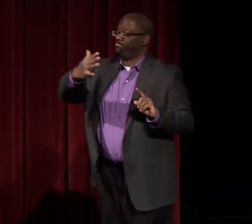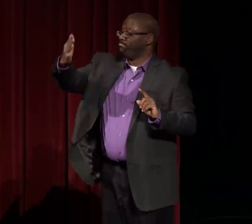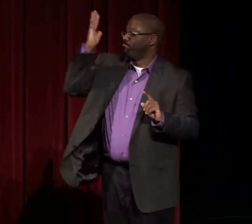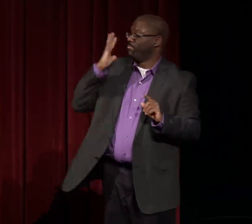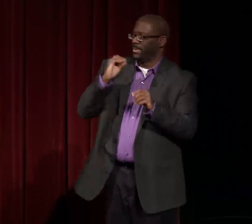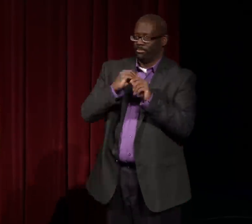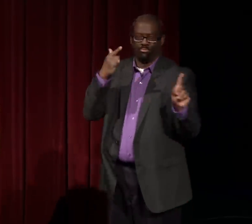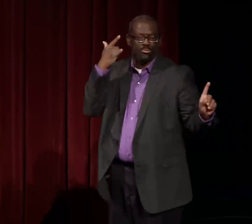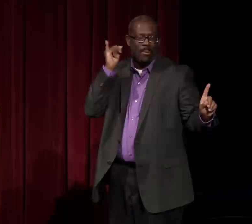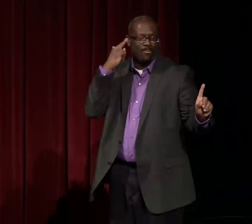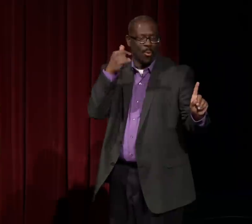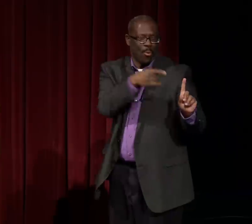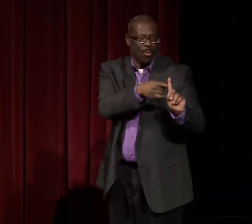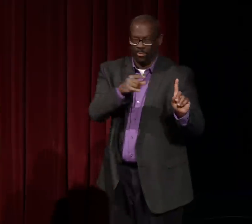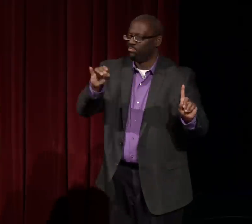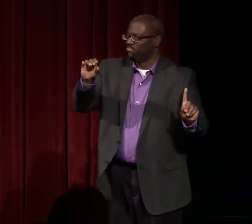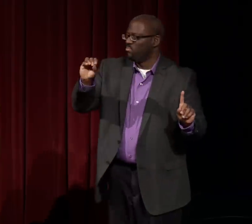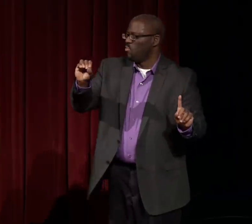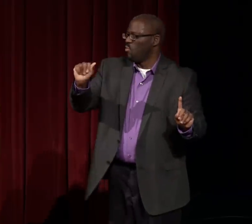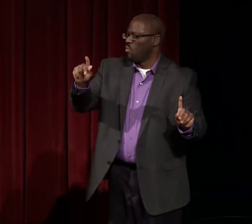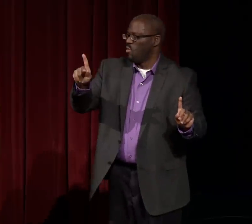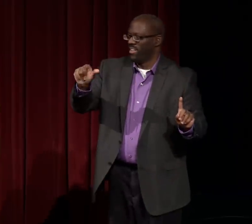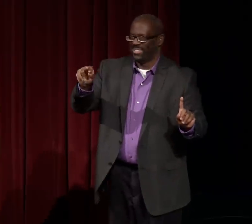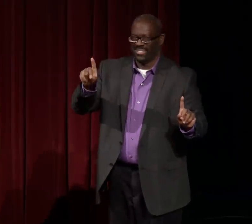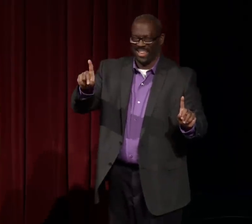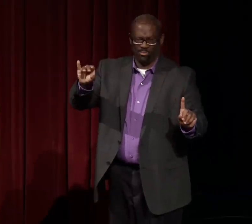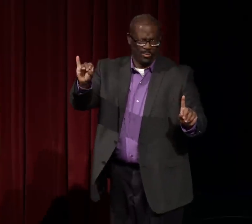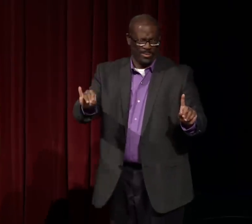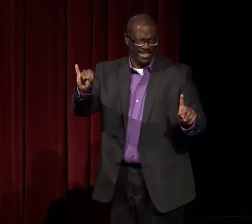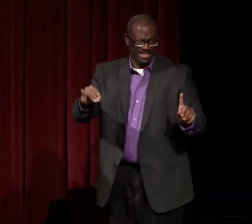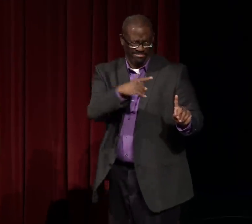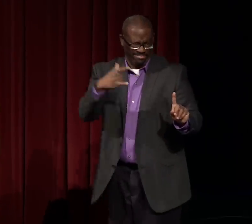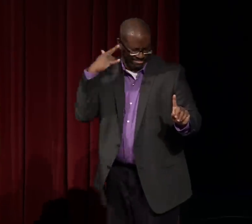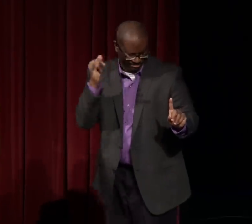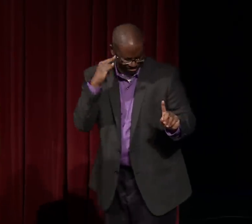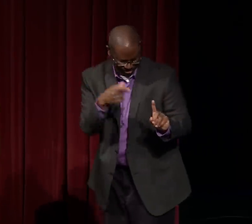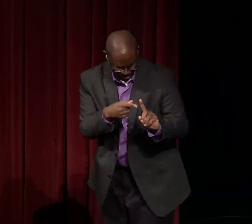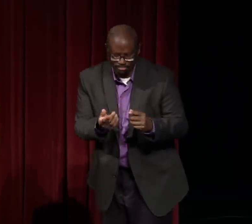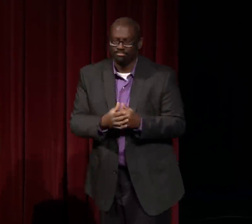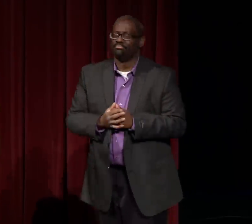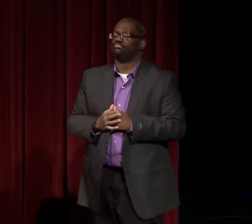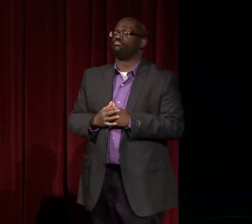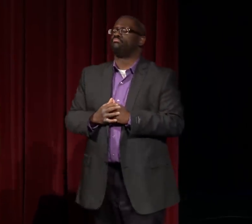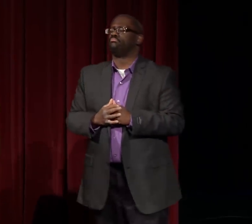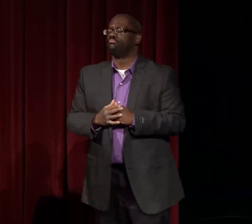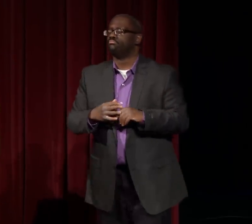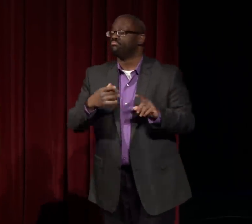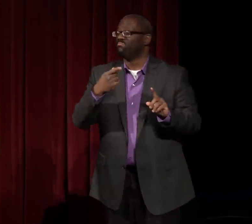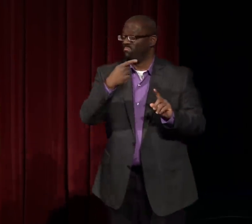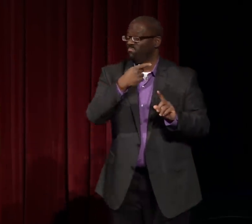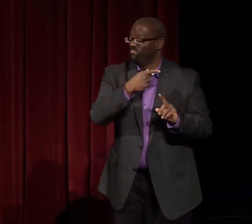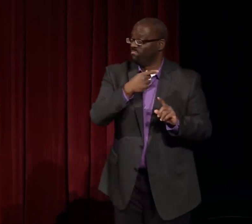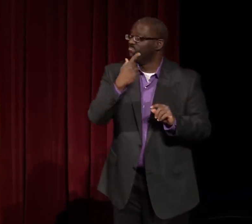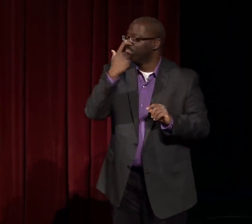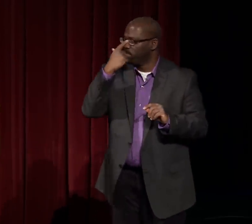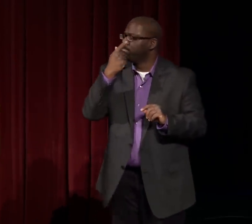And it was at the time where she was living in Oakland, California.